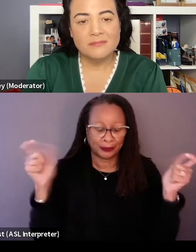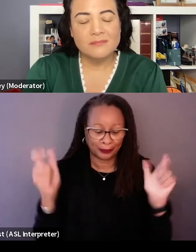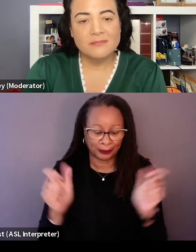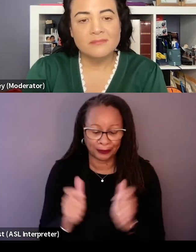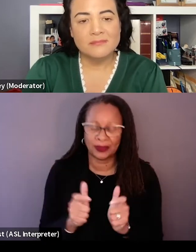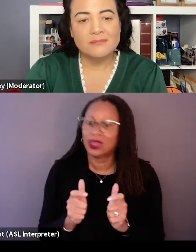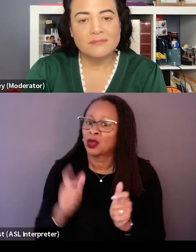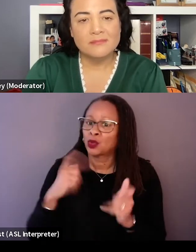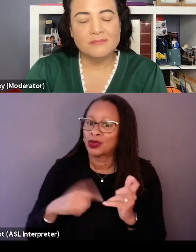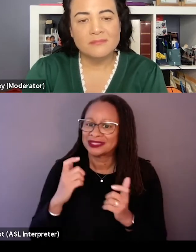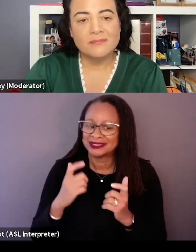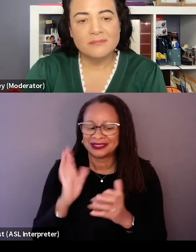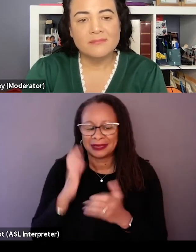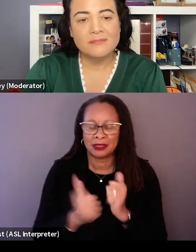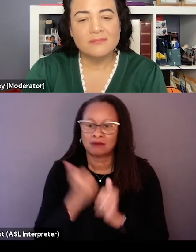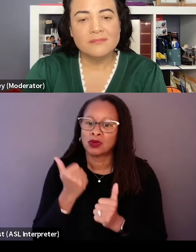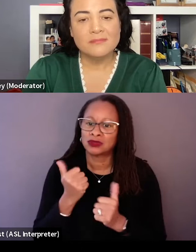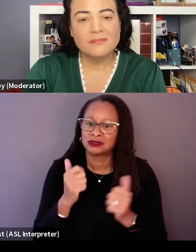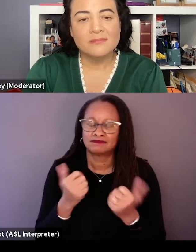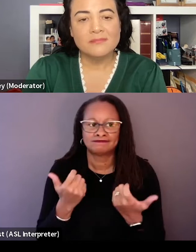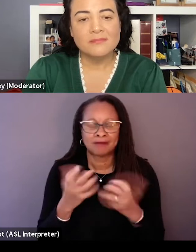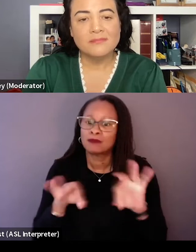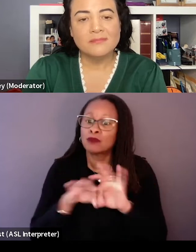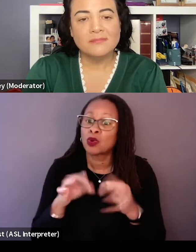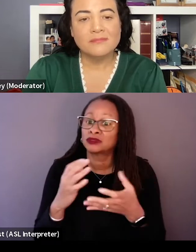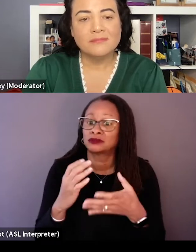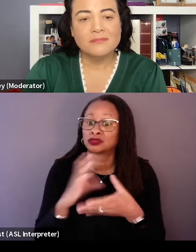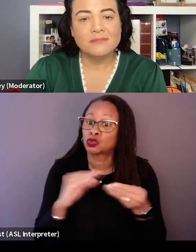the most essential stories from her journey and then start storyboarding them